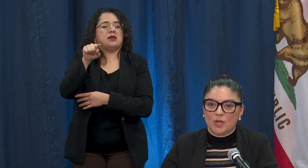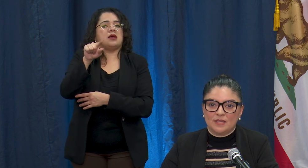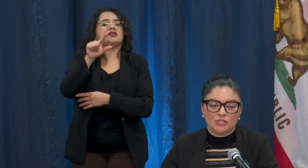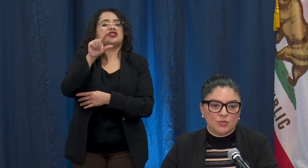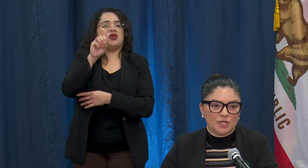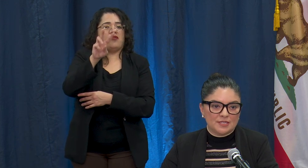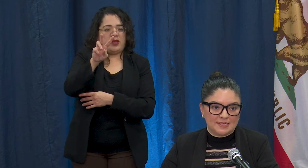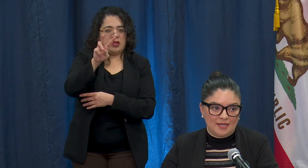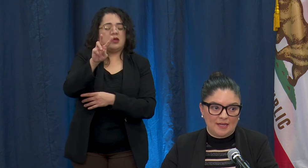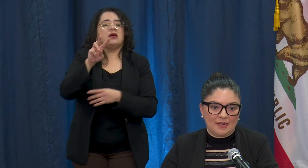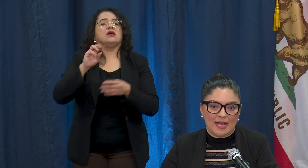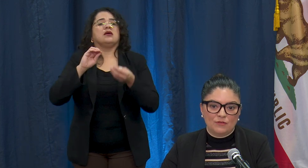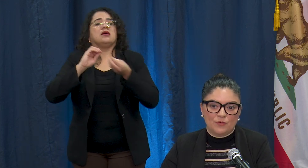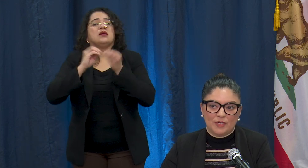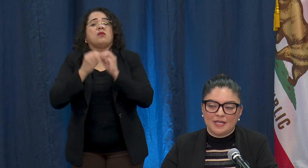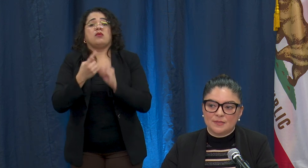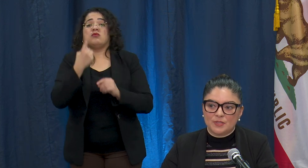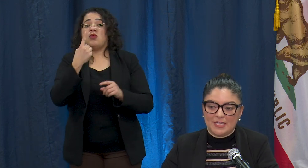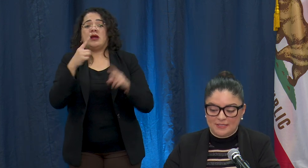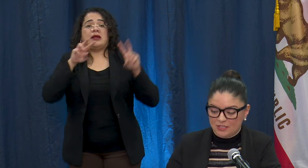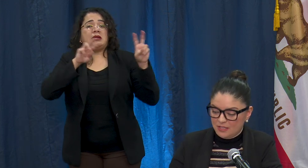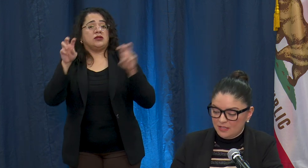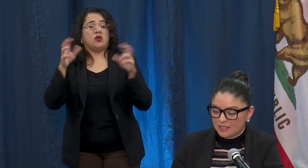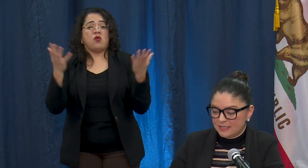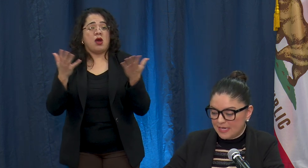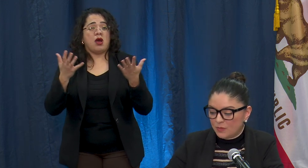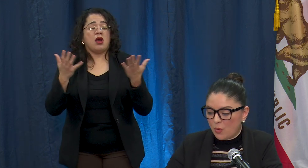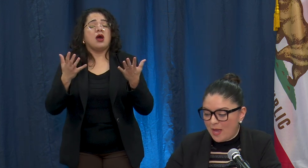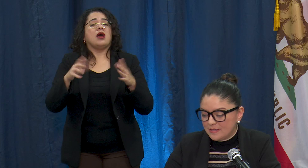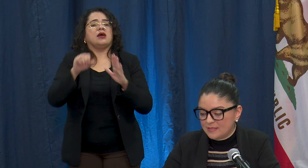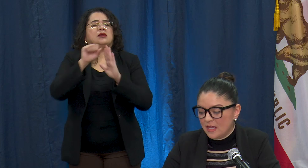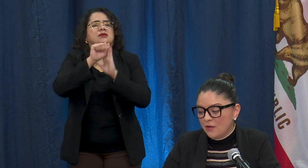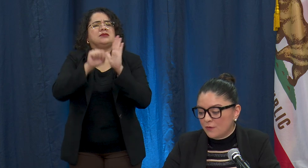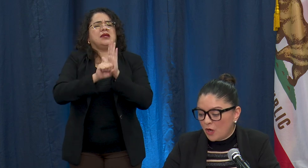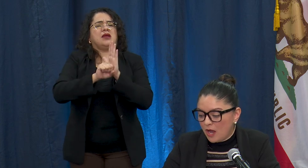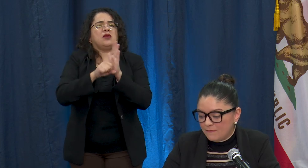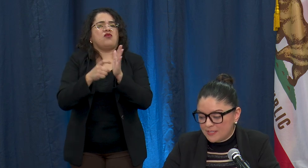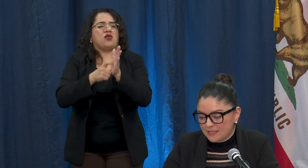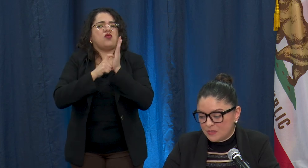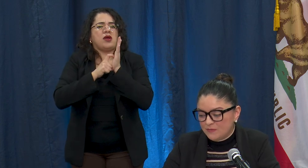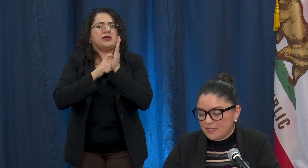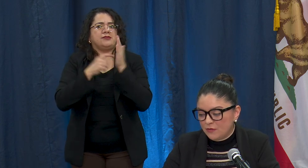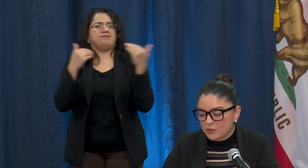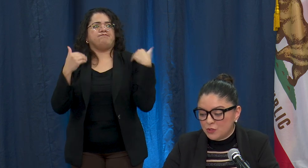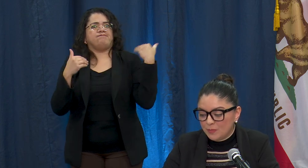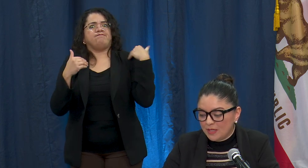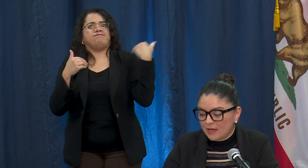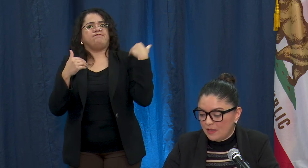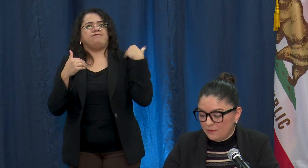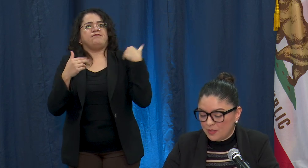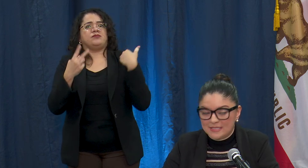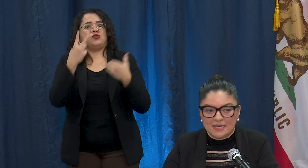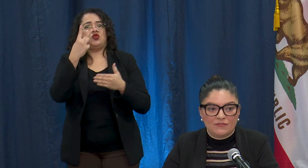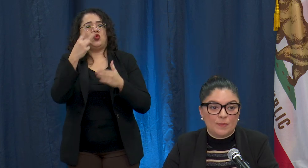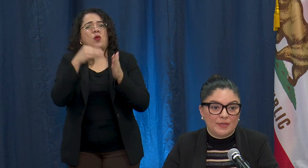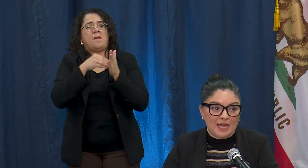1 issue we are seeing in California as it pertains to state requests for our offices. We've seen over 2 million Californians that have applied for